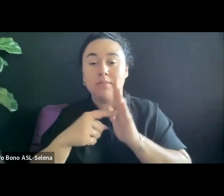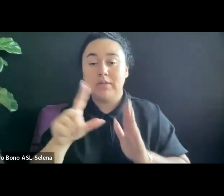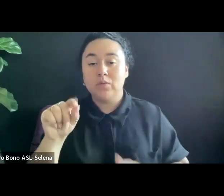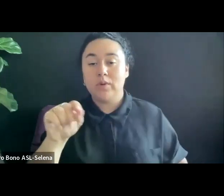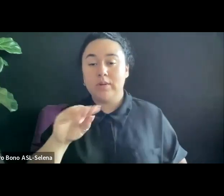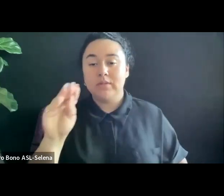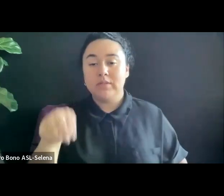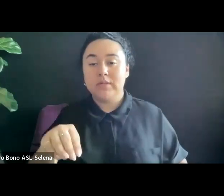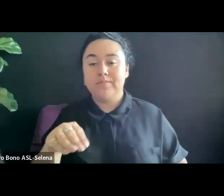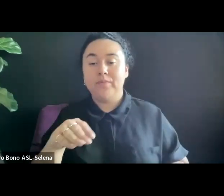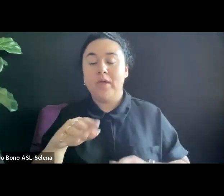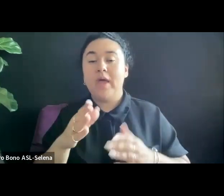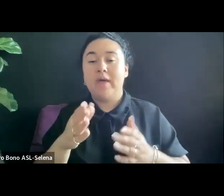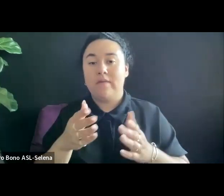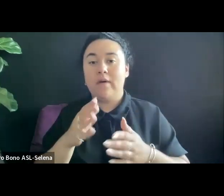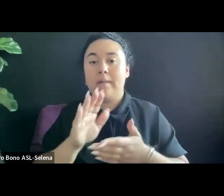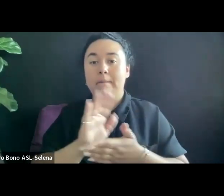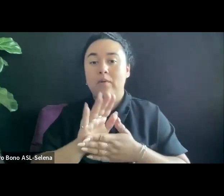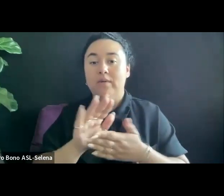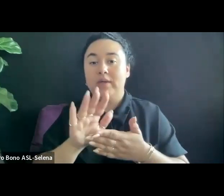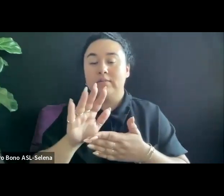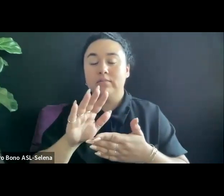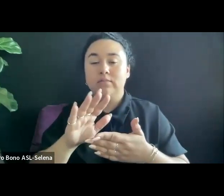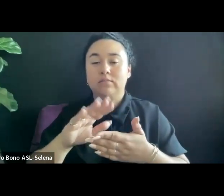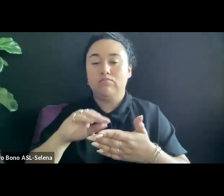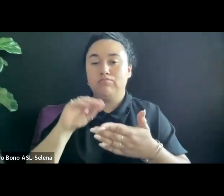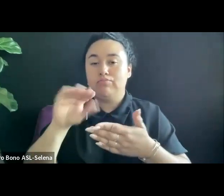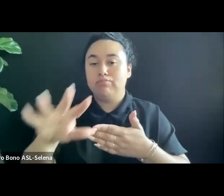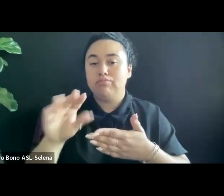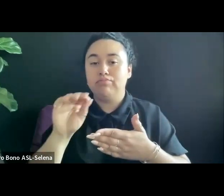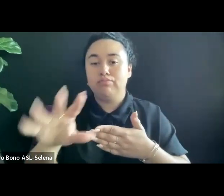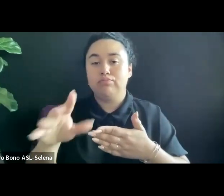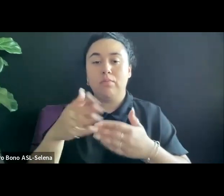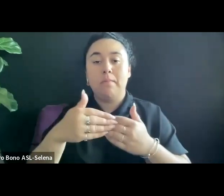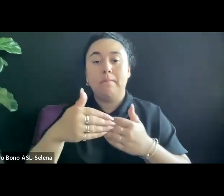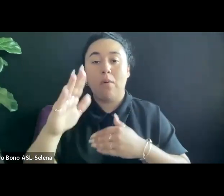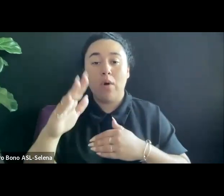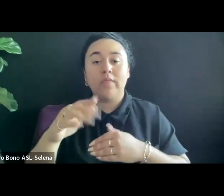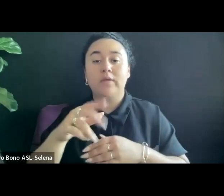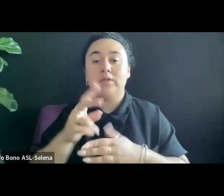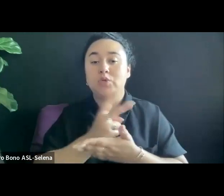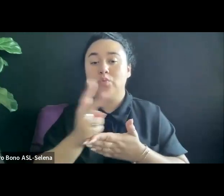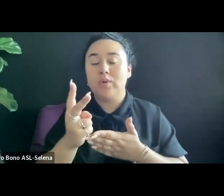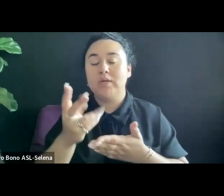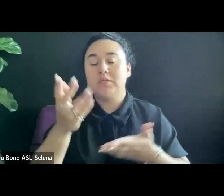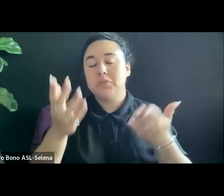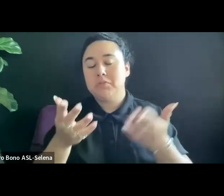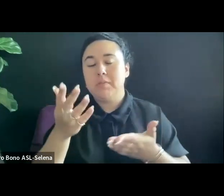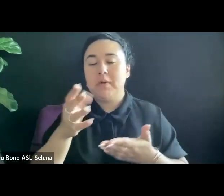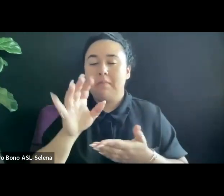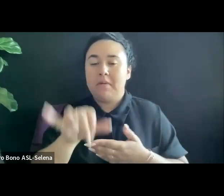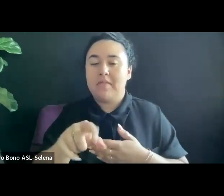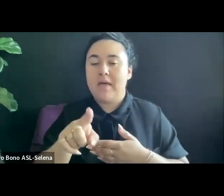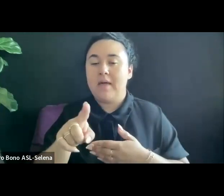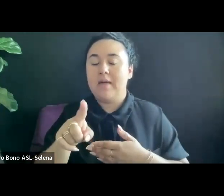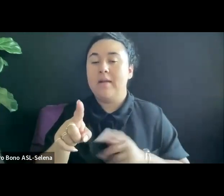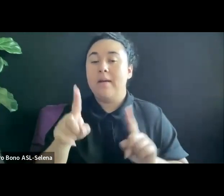BUT AGAIN, IT IS RARE AND IT NEEDS TO BE DONE STRATEGICALLY WITH YOUR END GOAL IN MIND.